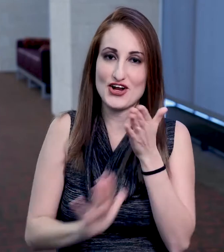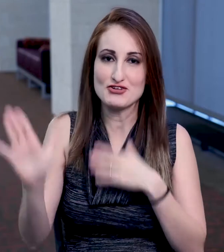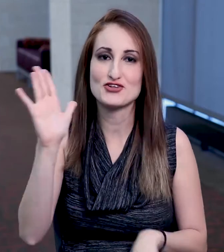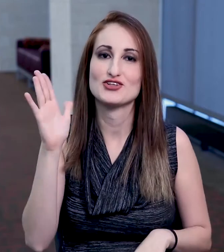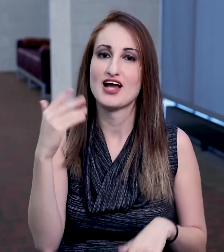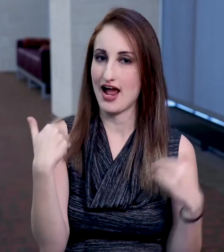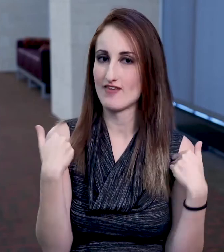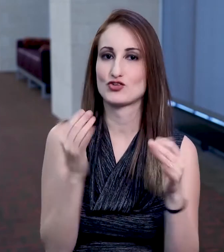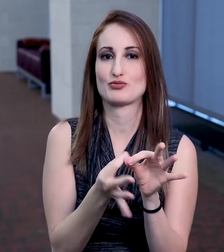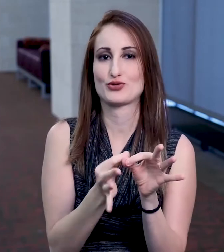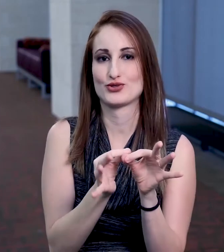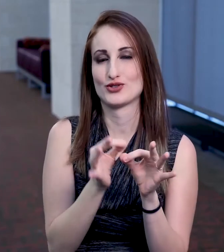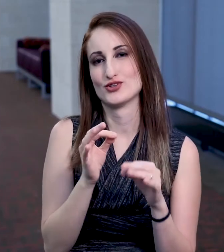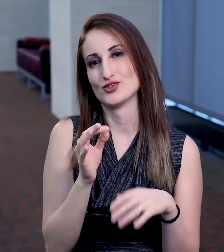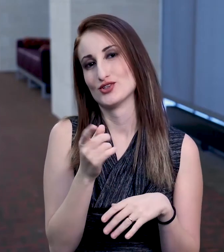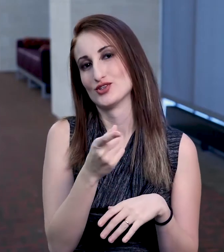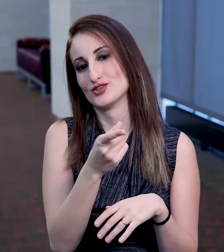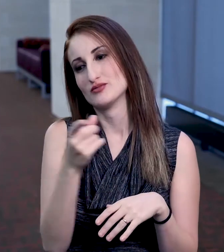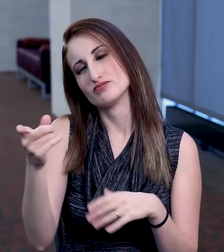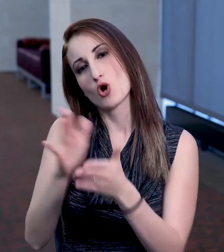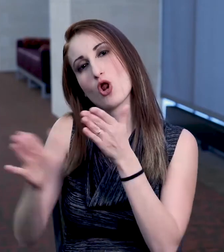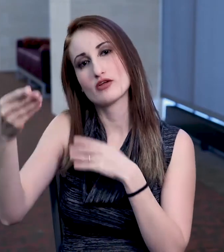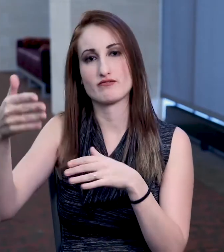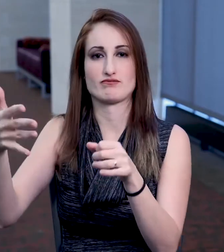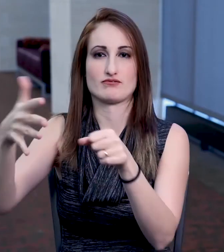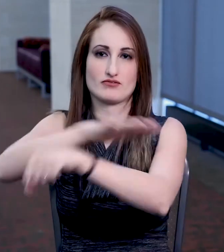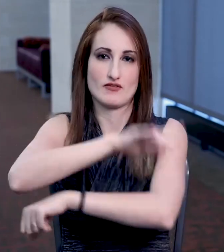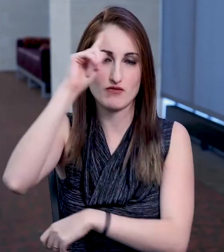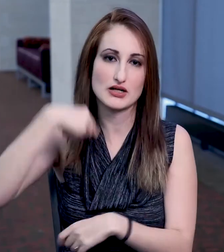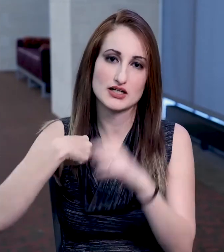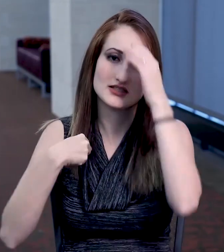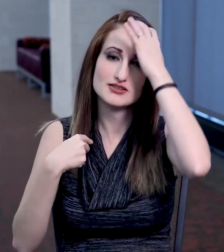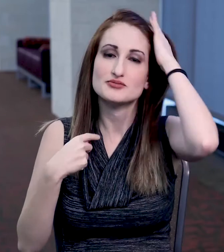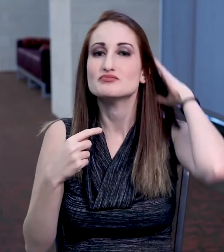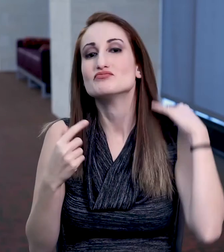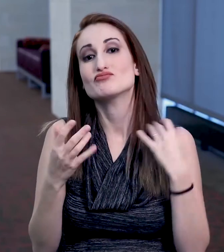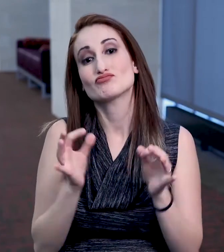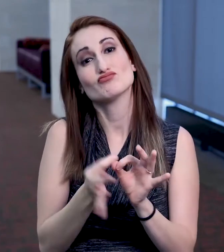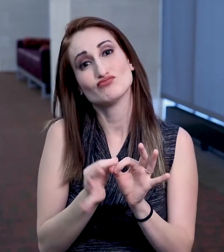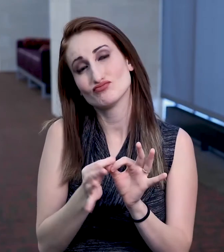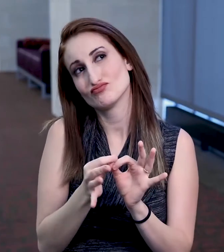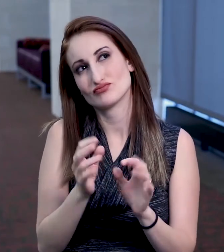When I made it to college, the college provided interpreters for me, but I had a revolving door of different interpreters and no consistency.